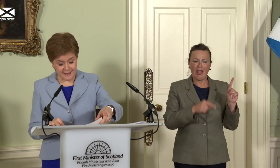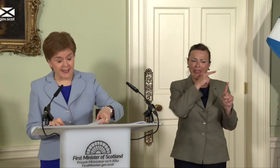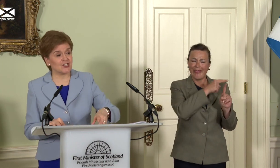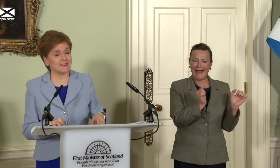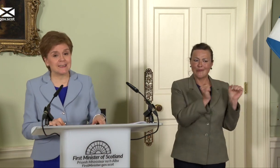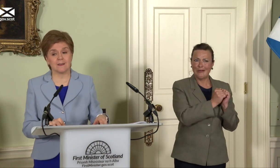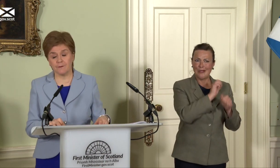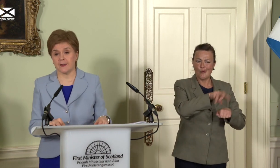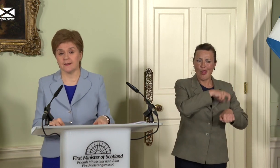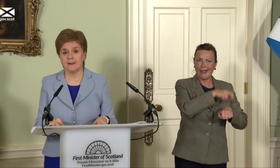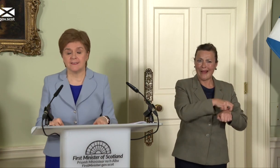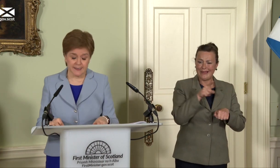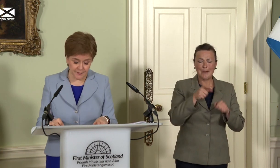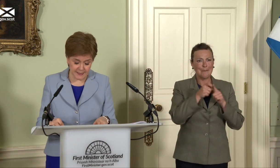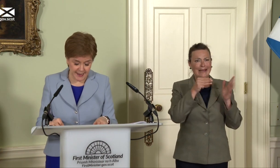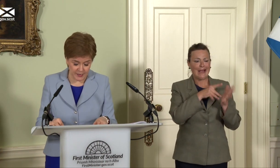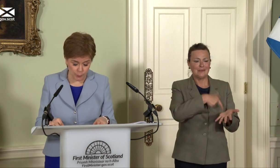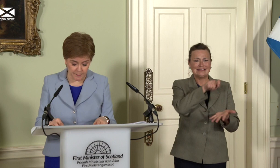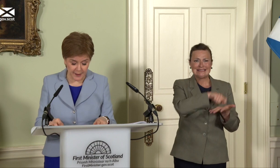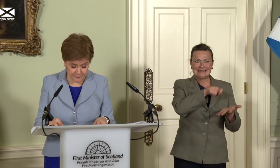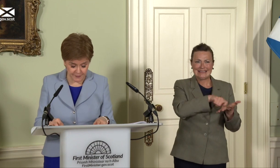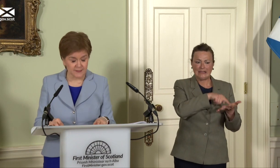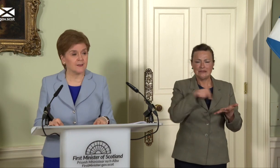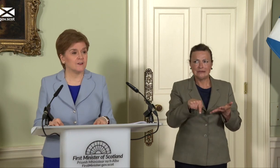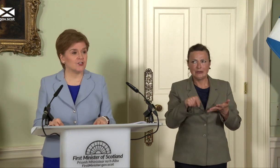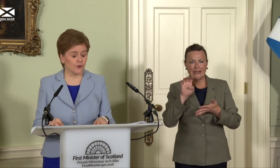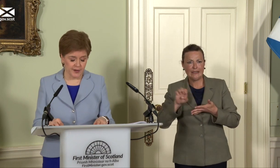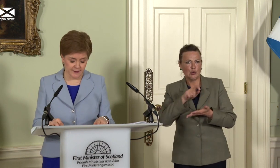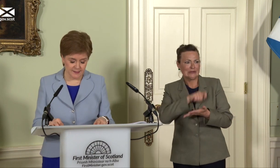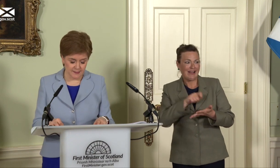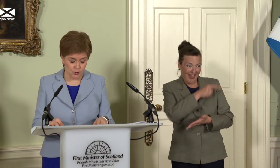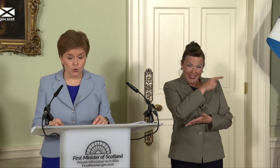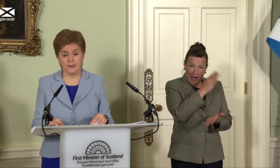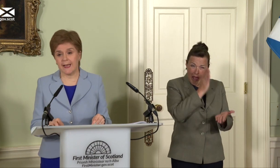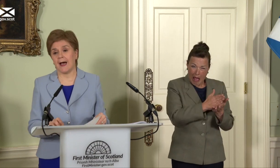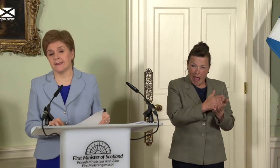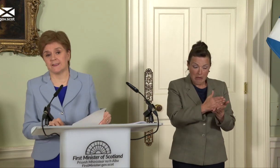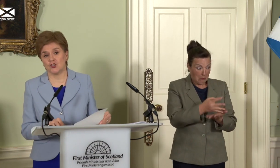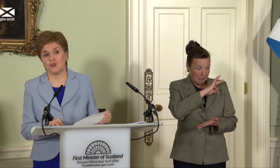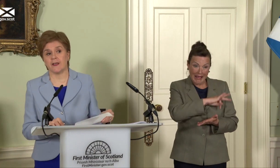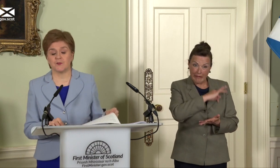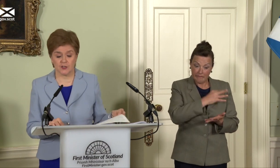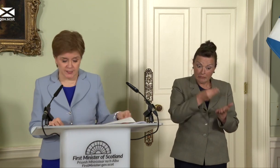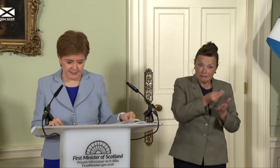actually delivering significant economic benefits to Northern Ireland - only adds to the absurdity.